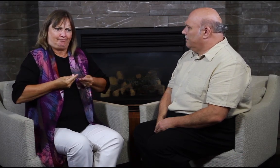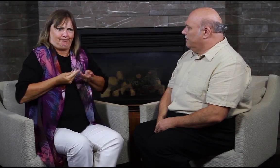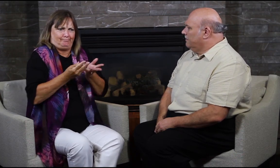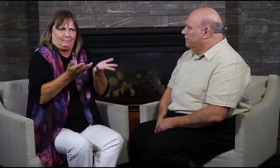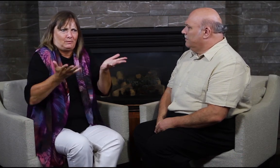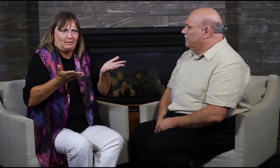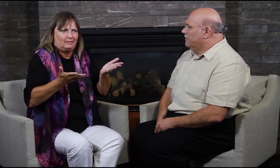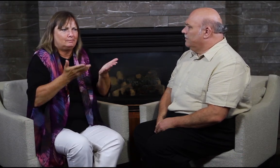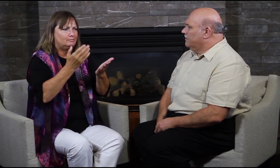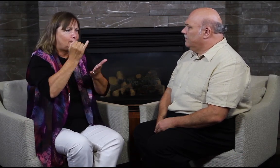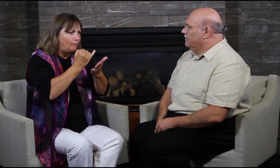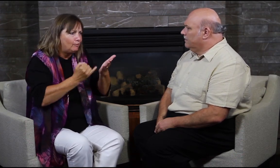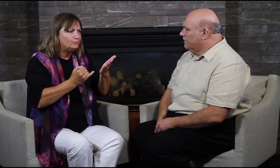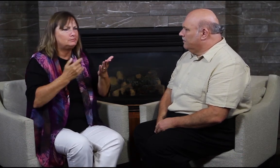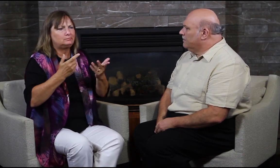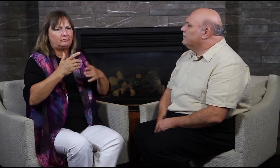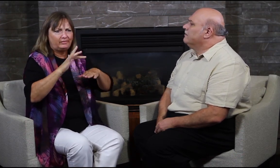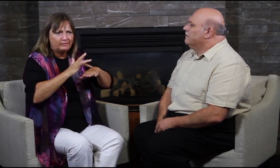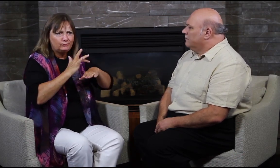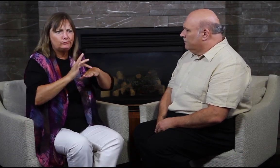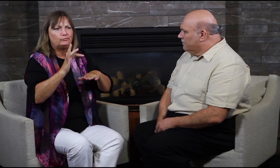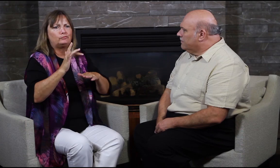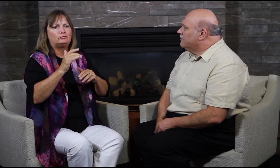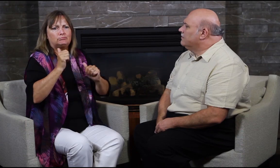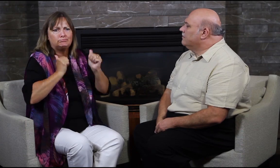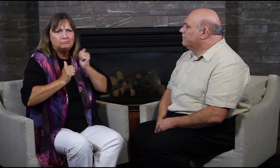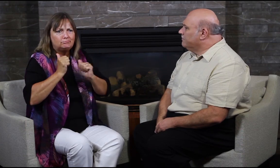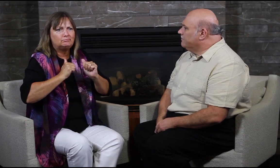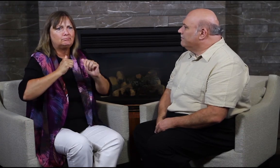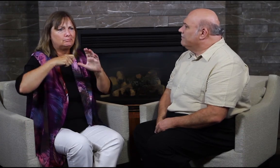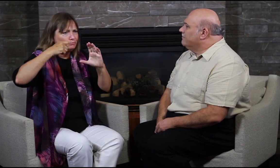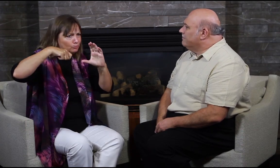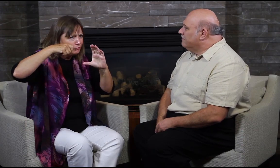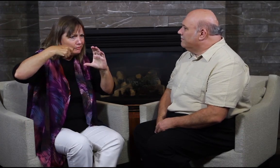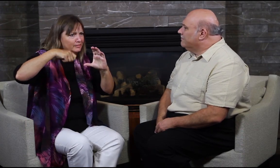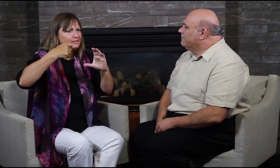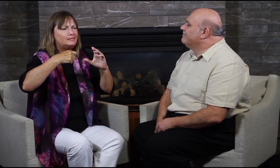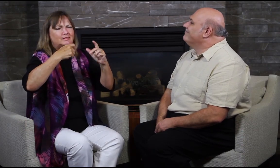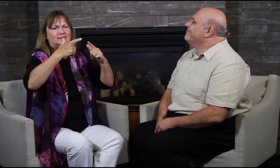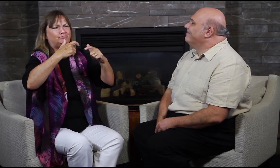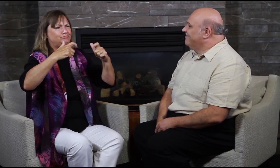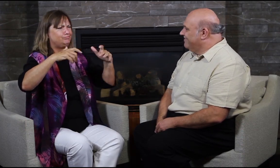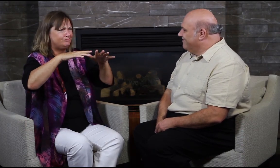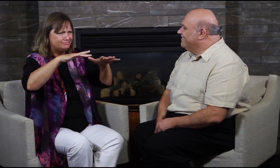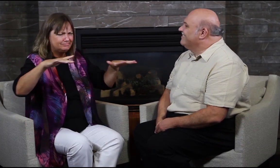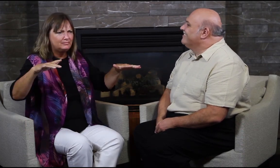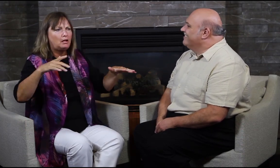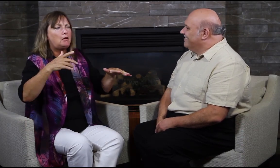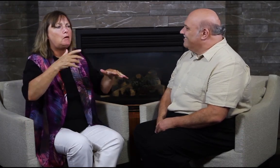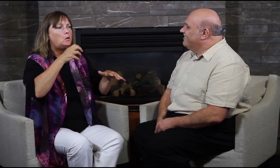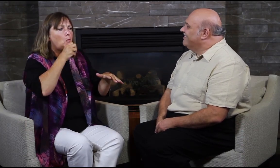various aspects such as art, film, and theatre. I want Deaf people to recognize that they